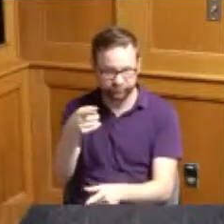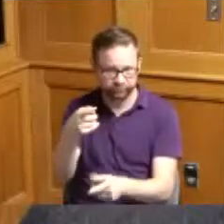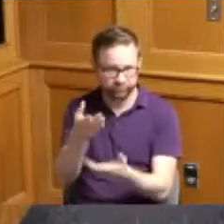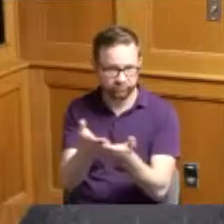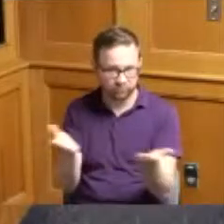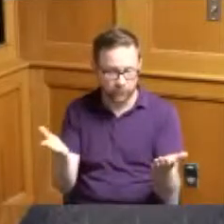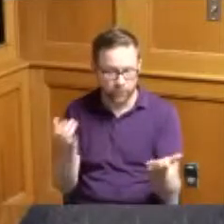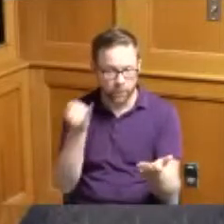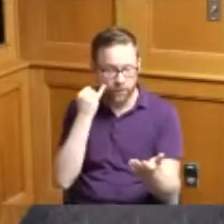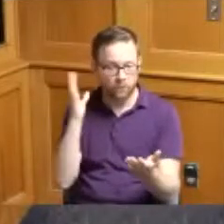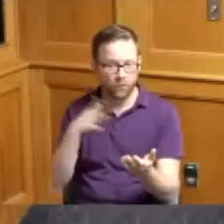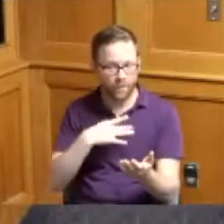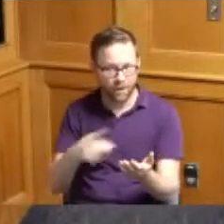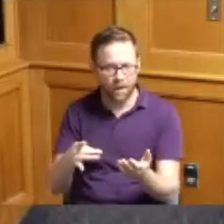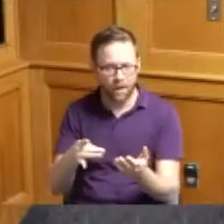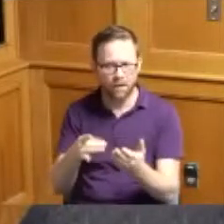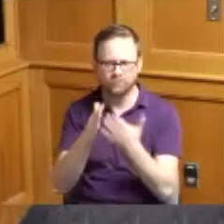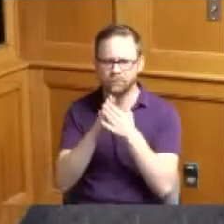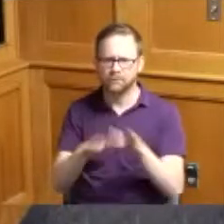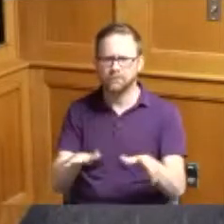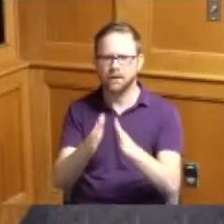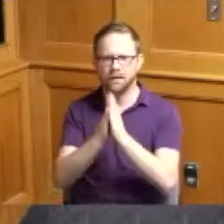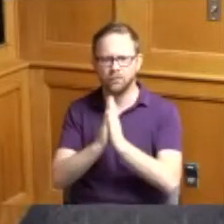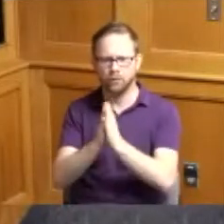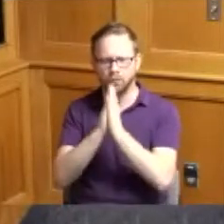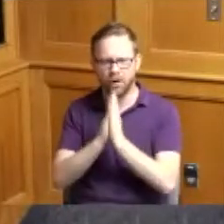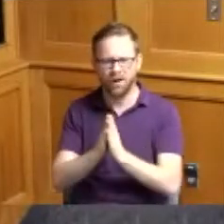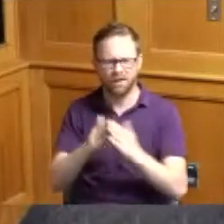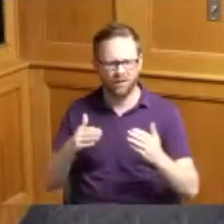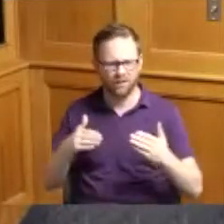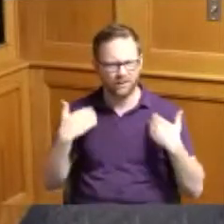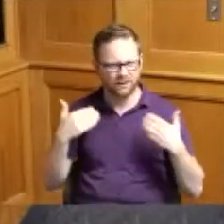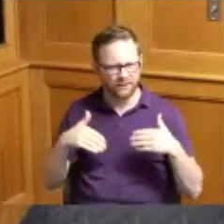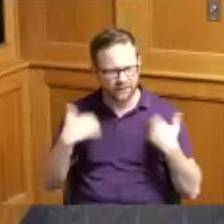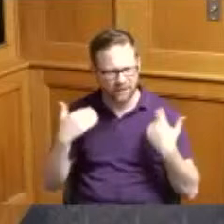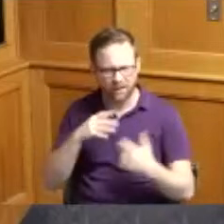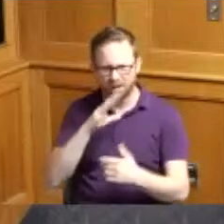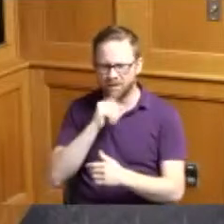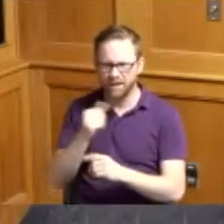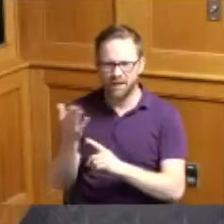like to please have a sign of prayer if there was a young 15 year old that was shot and killed on